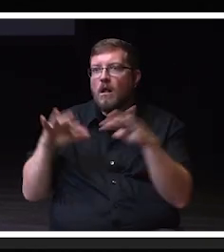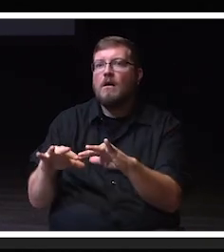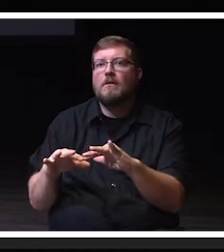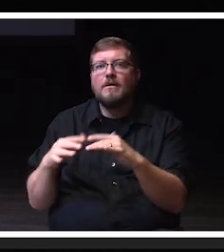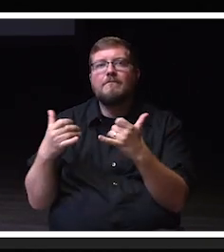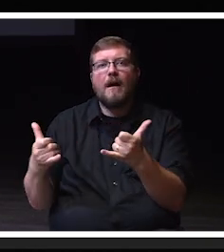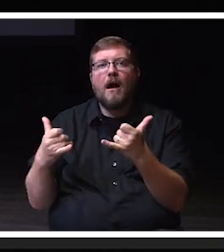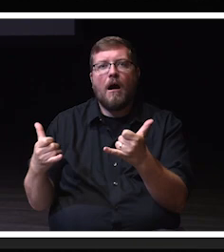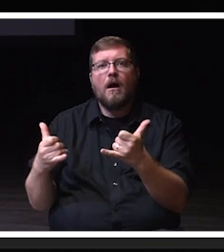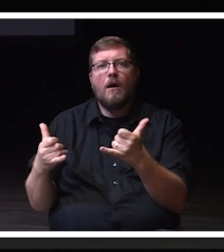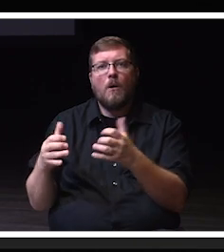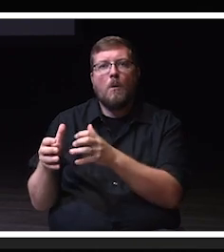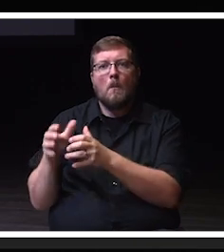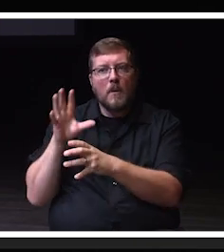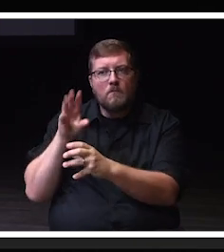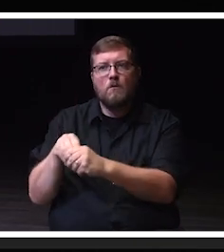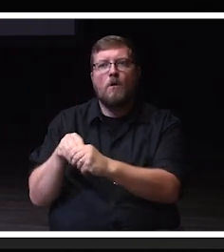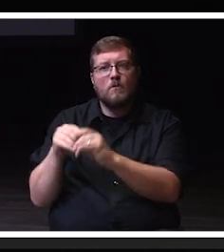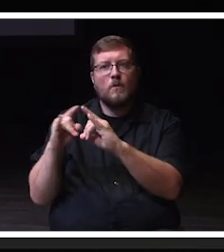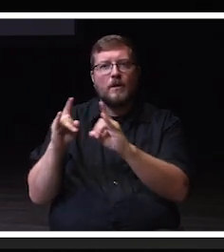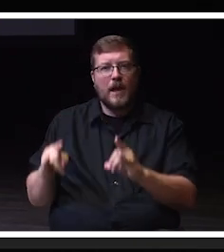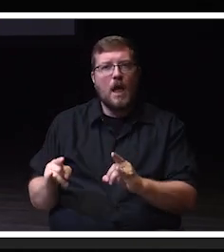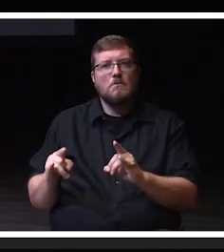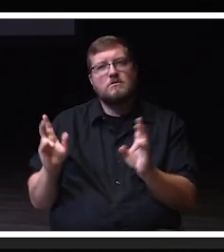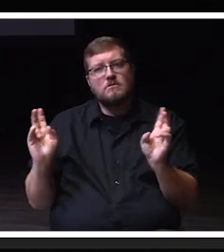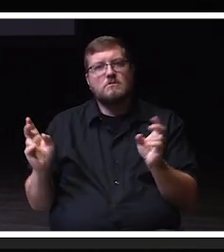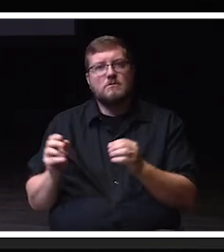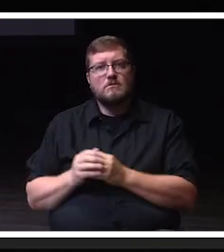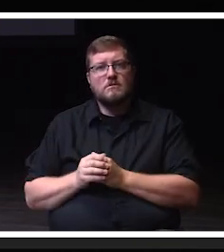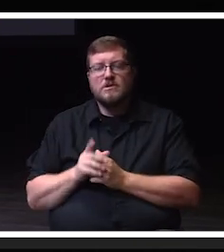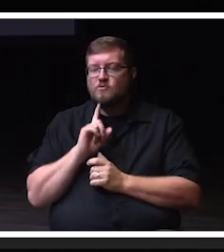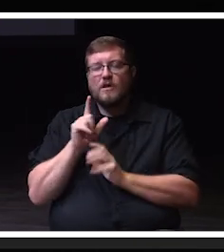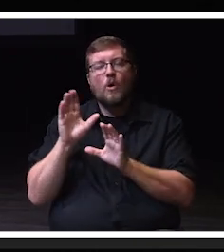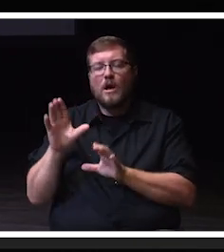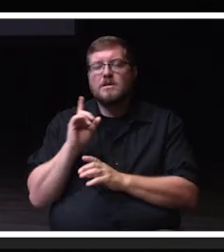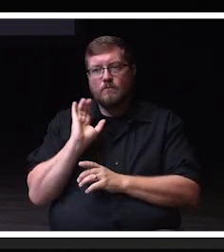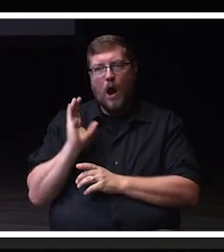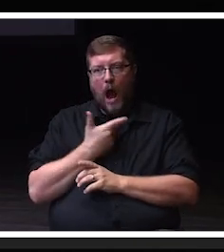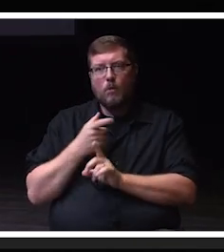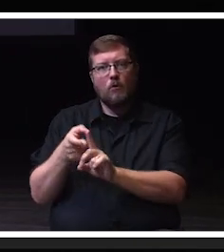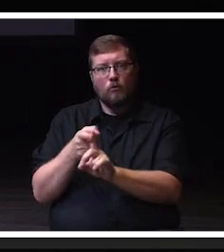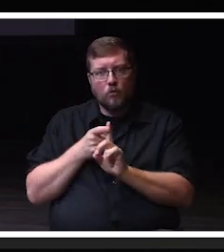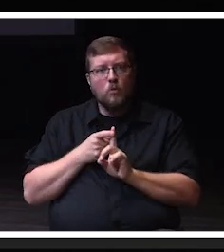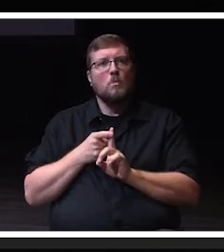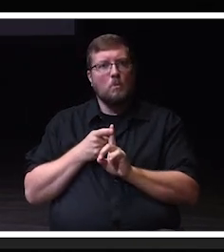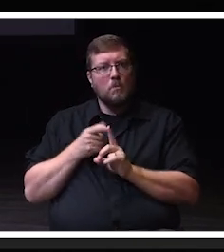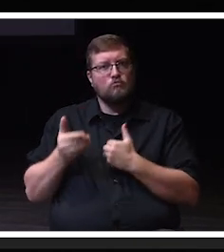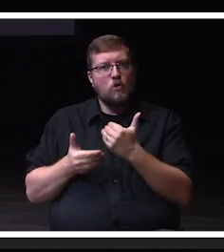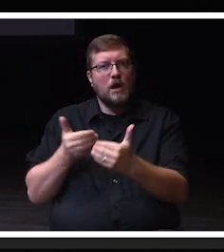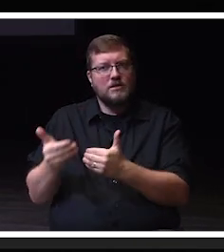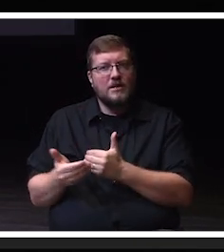because I know how great they are for our recruitment, so it was a really fun summer to watch that unfold from a